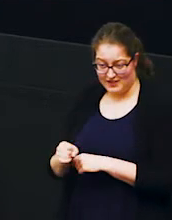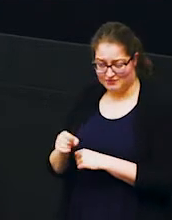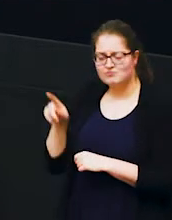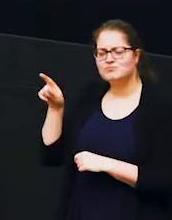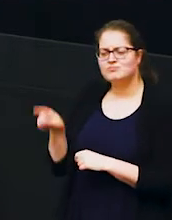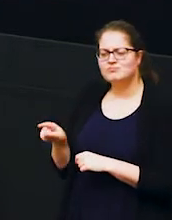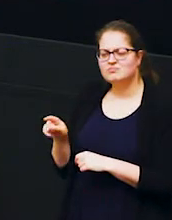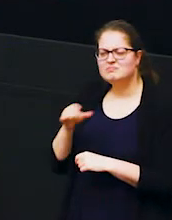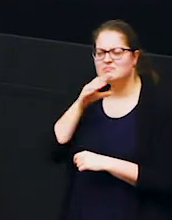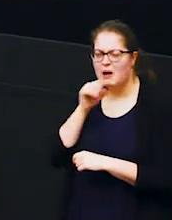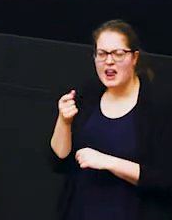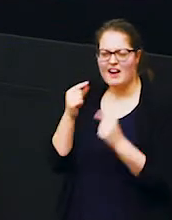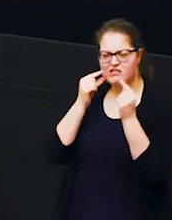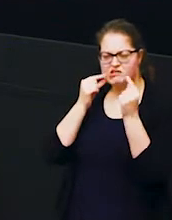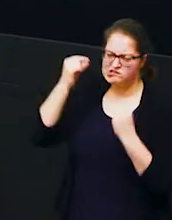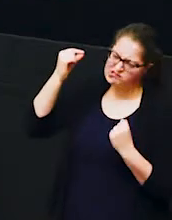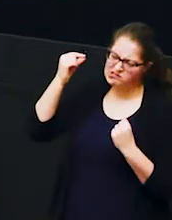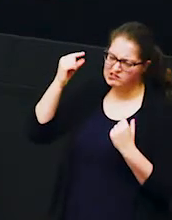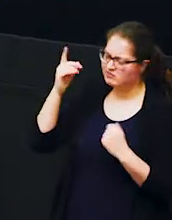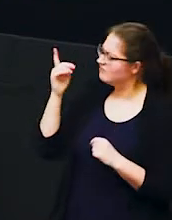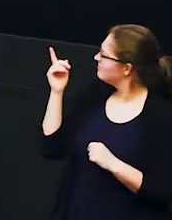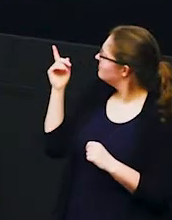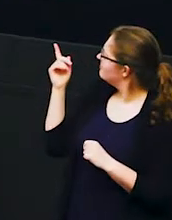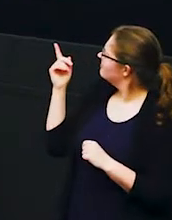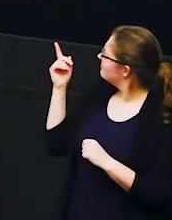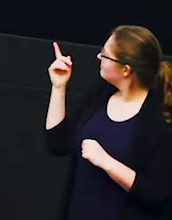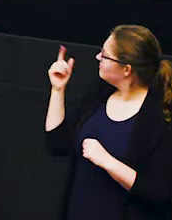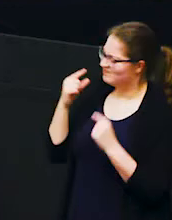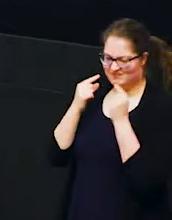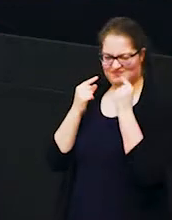he's got quite wonky tusks so this is another thing we can use to identify different elephants